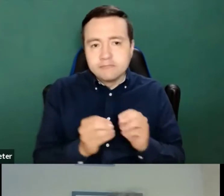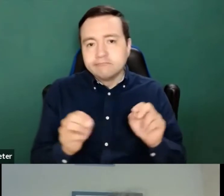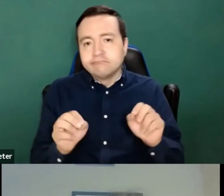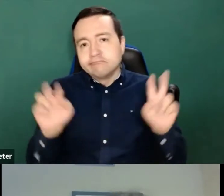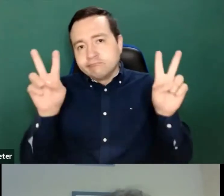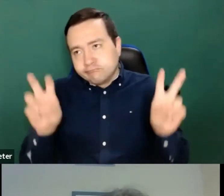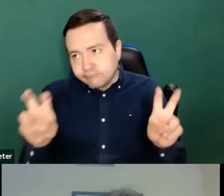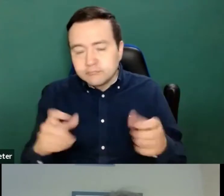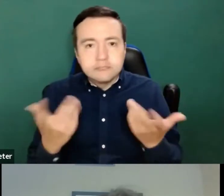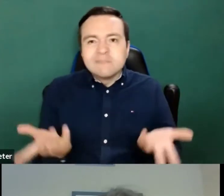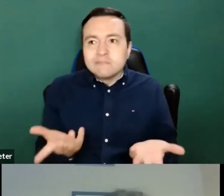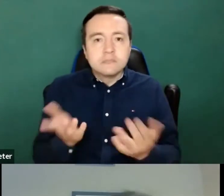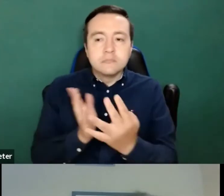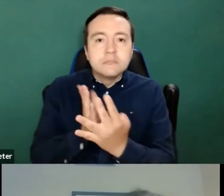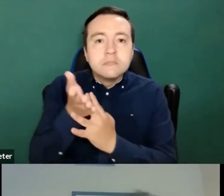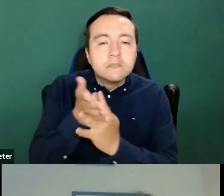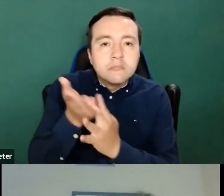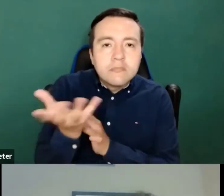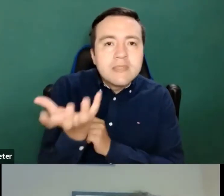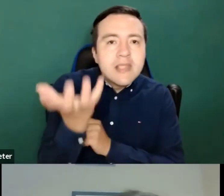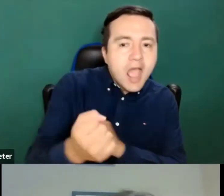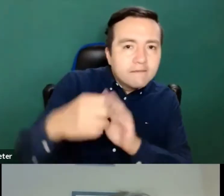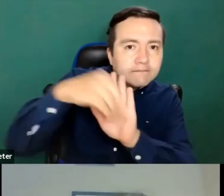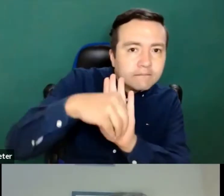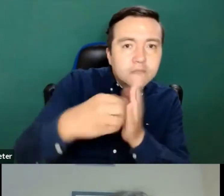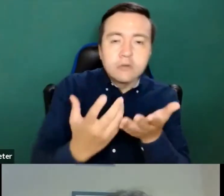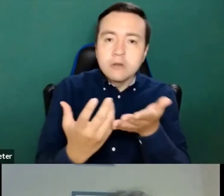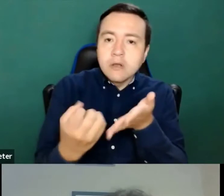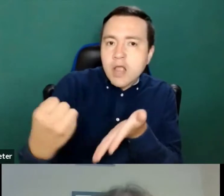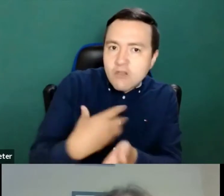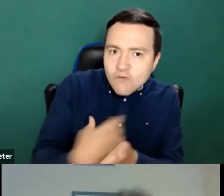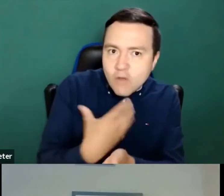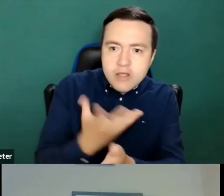to access to the content of the information you need to finish in the task you need to